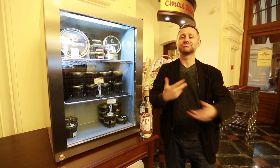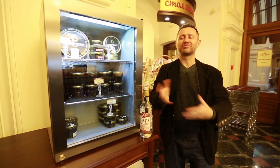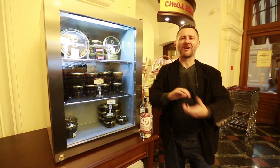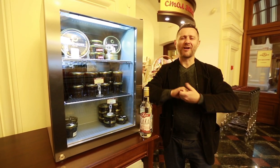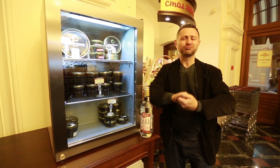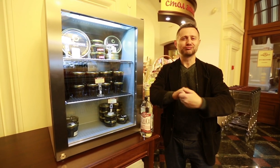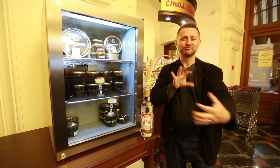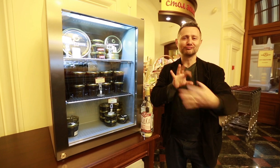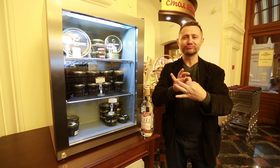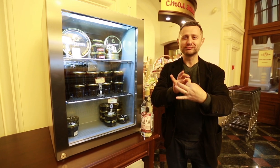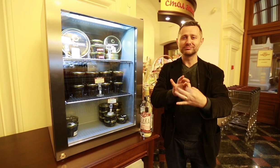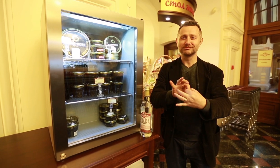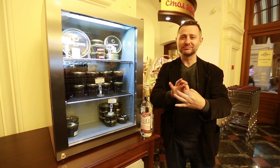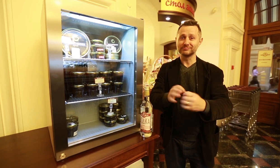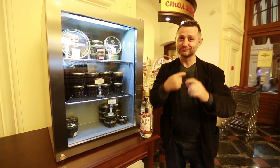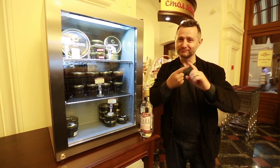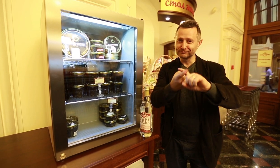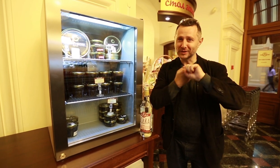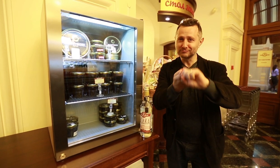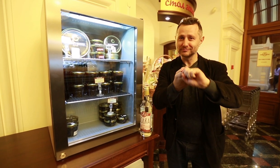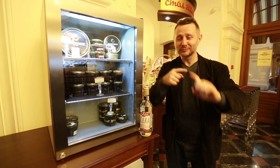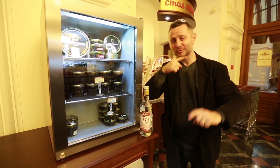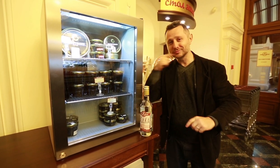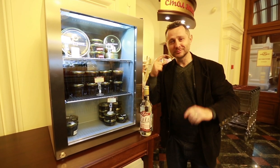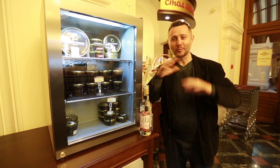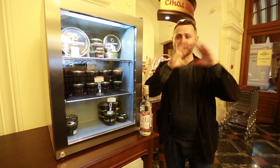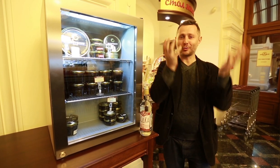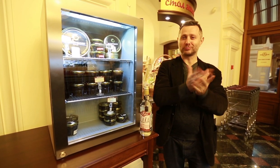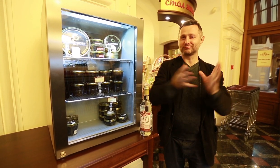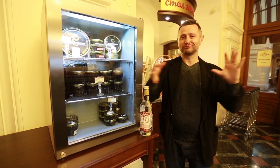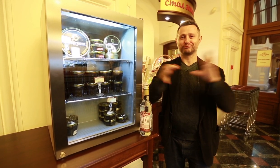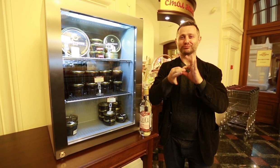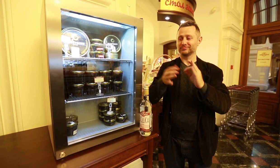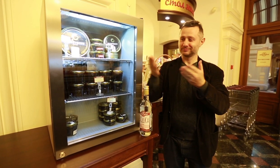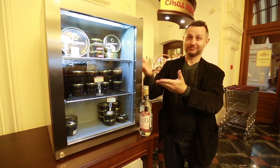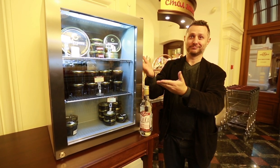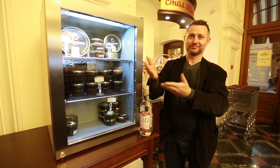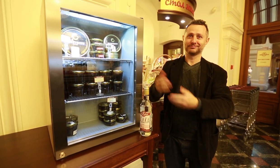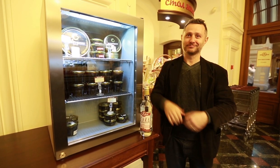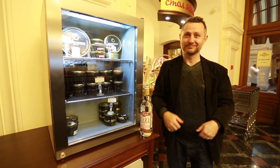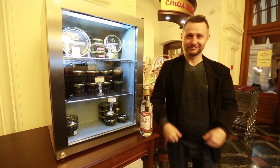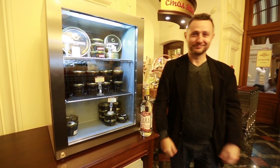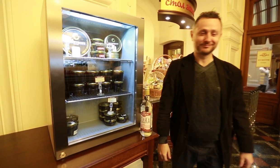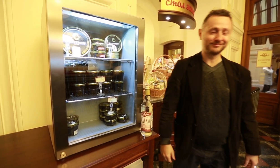chatting with and making friends. This is how connections are made in Russia and around the world.